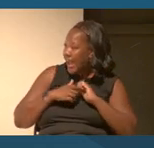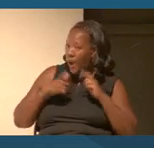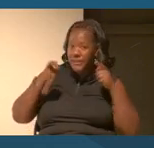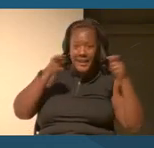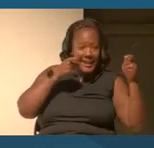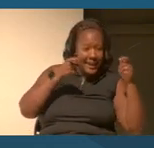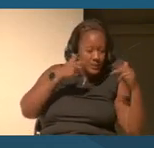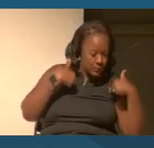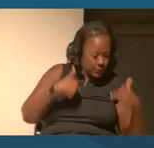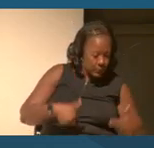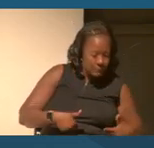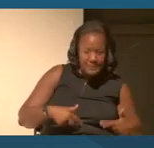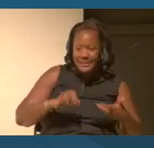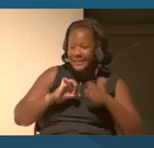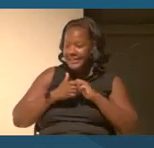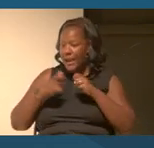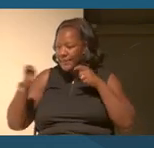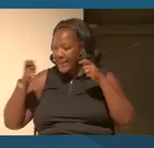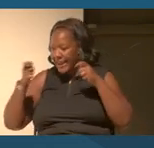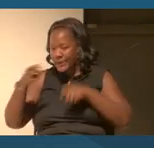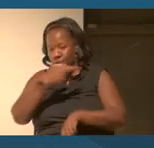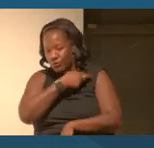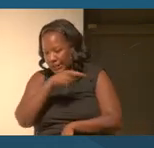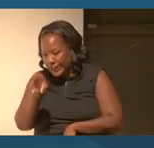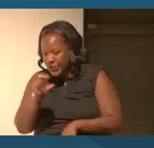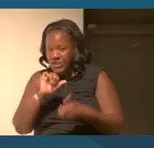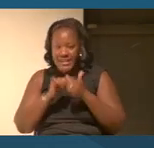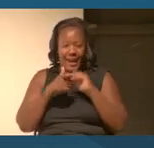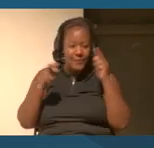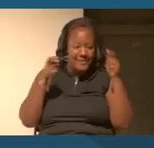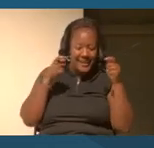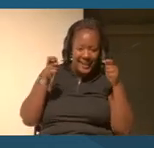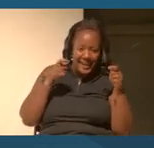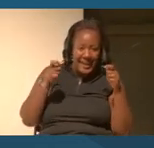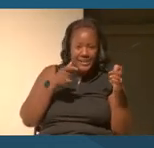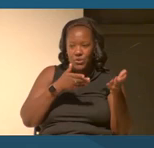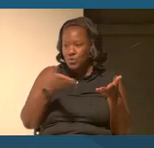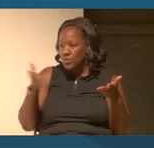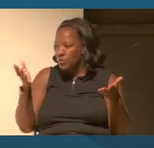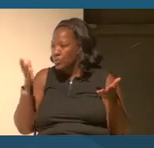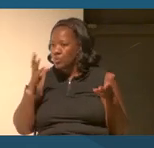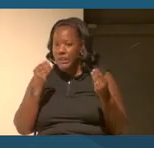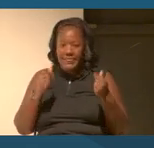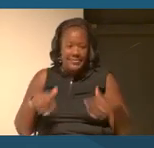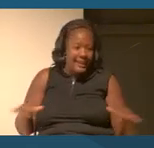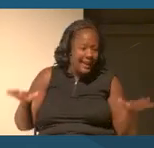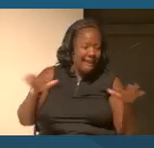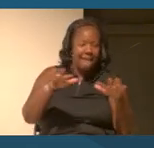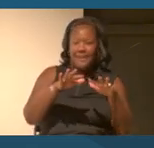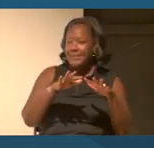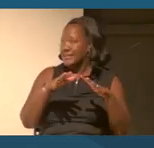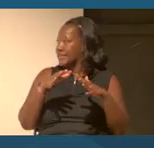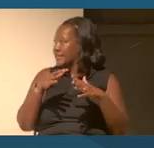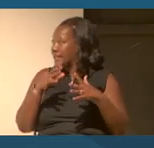and how they handled religion and how they handled goods and how they handled land and how they taxed each other?